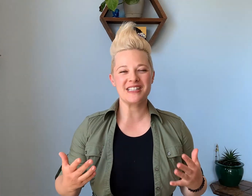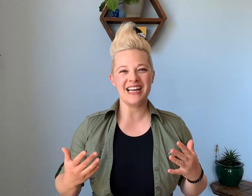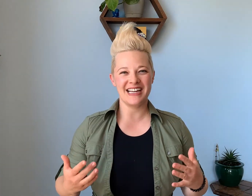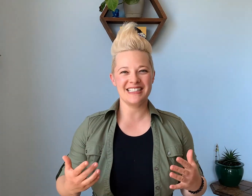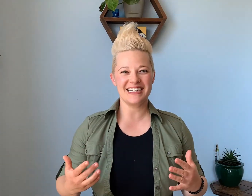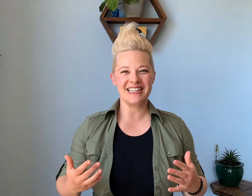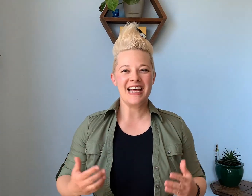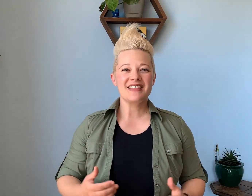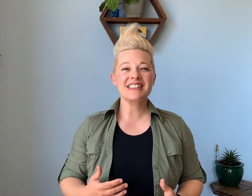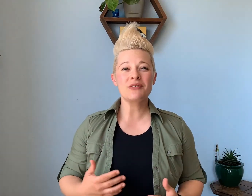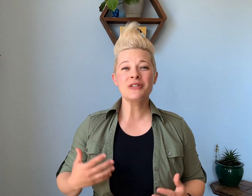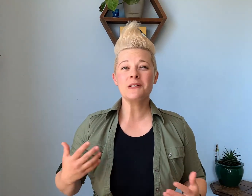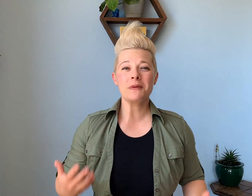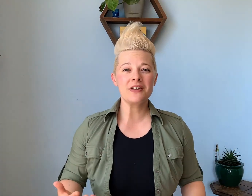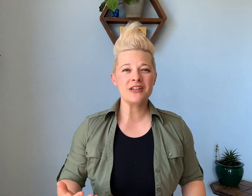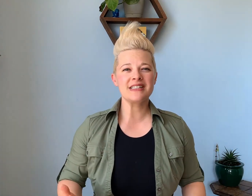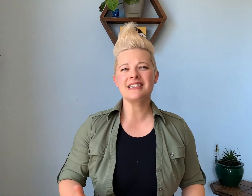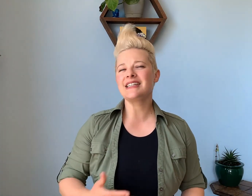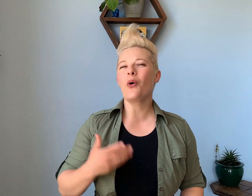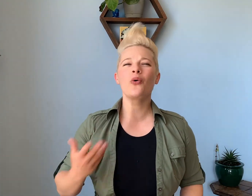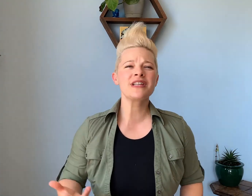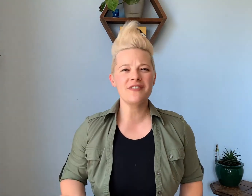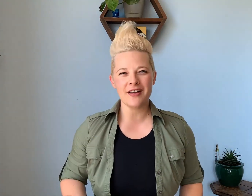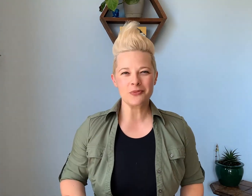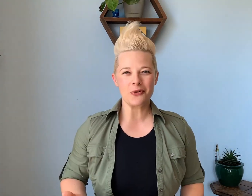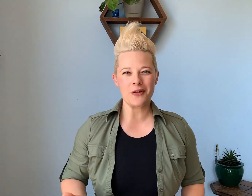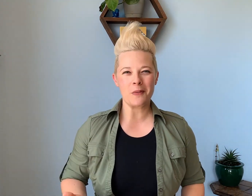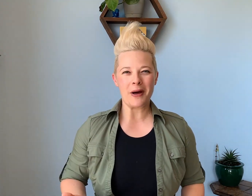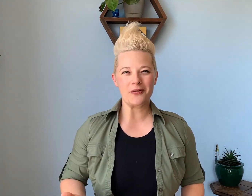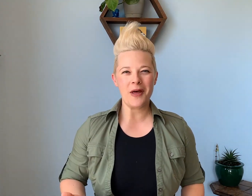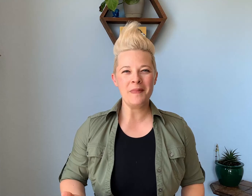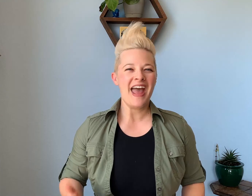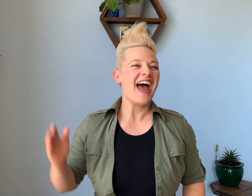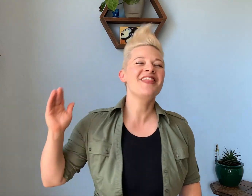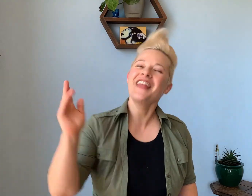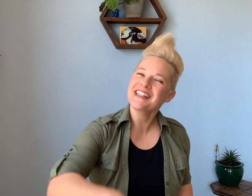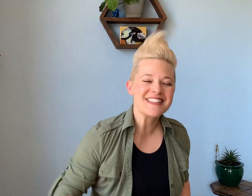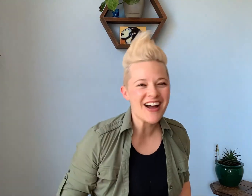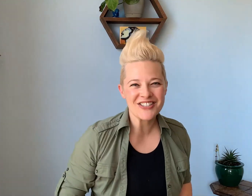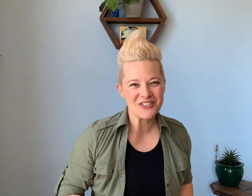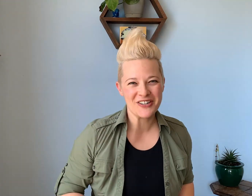the idea that someone's appearance is the only valuable thing about them and that's not true.